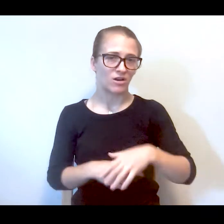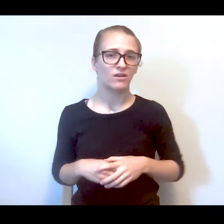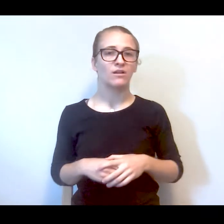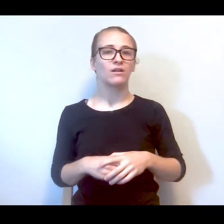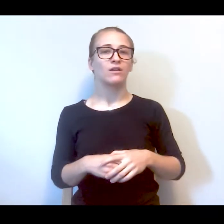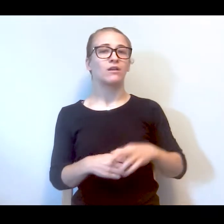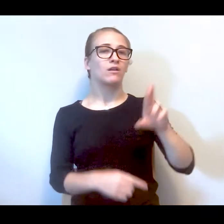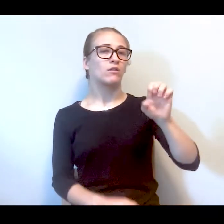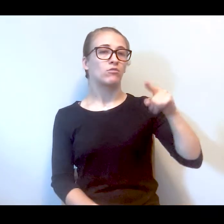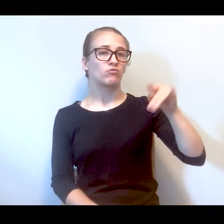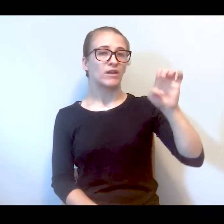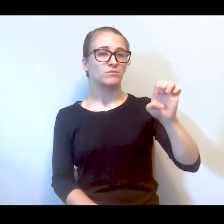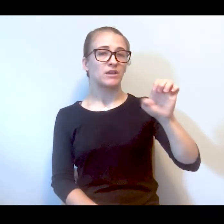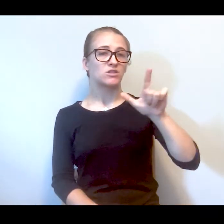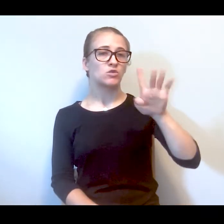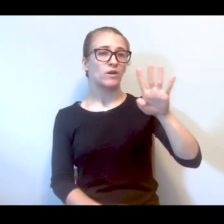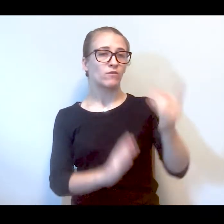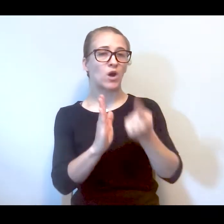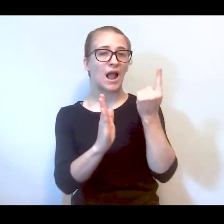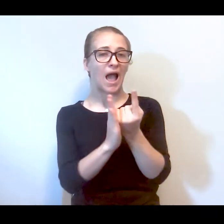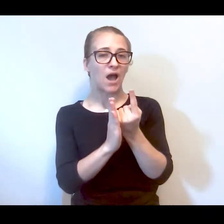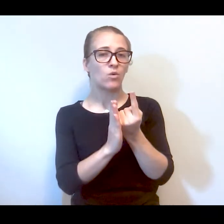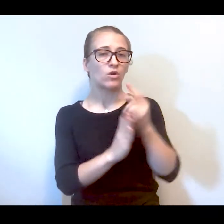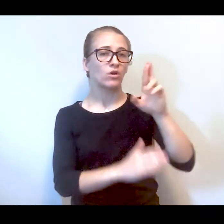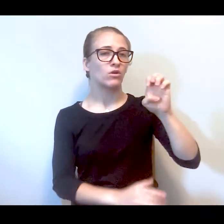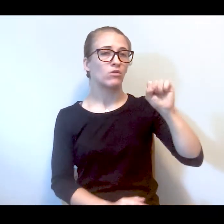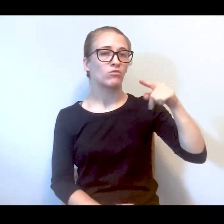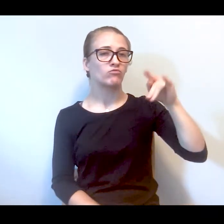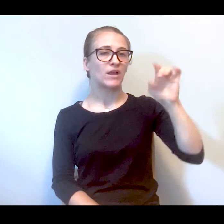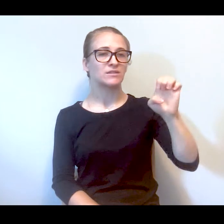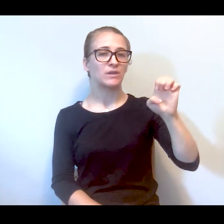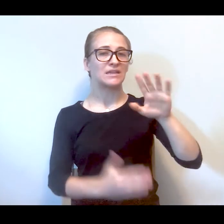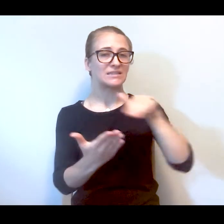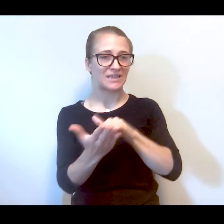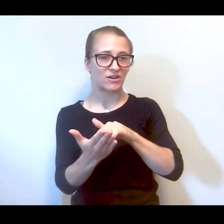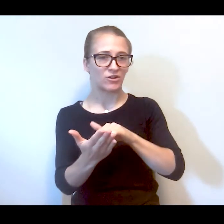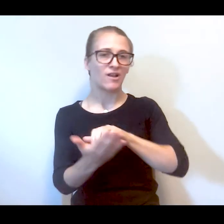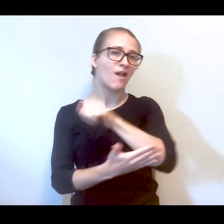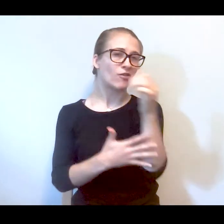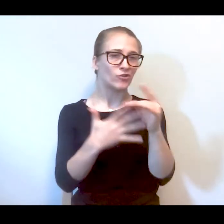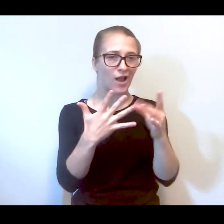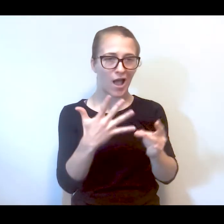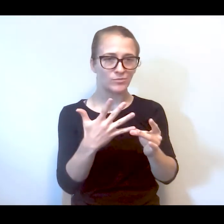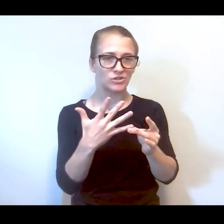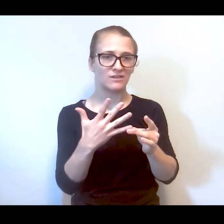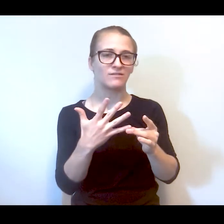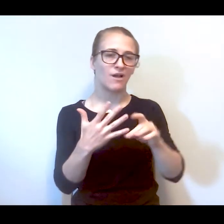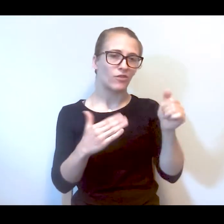So the respite center is 24-hour open door respite center opened as an alternative to the ER.